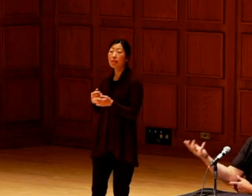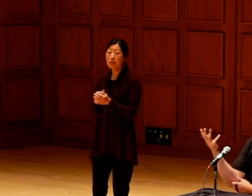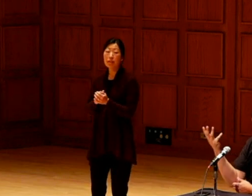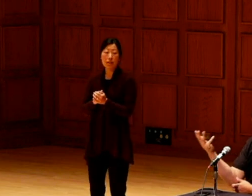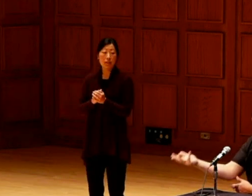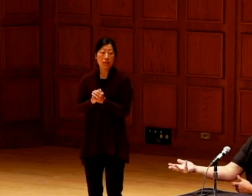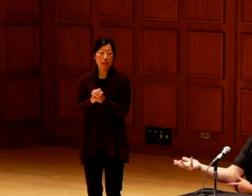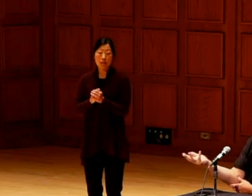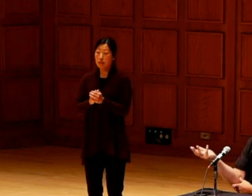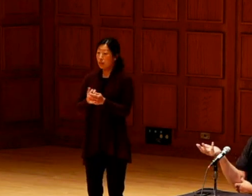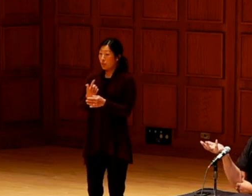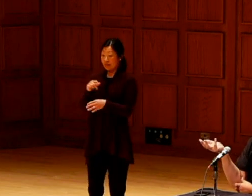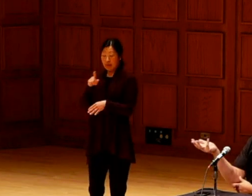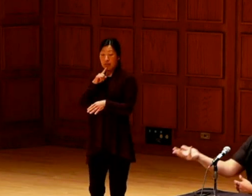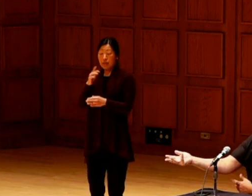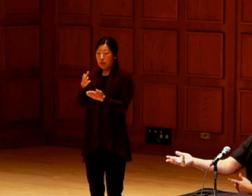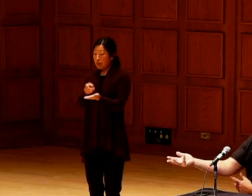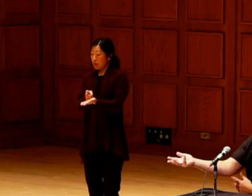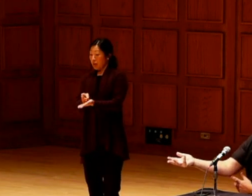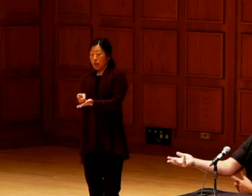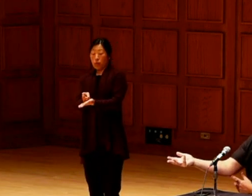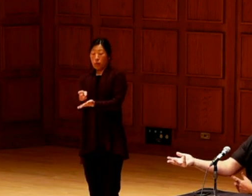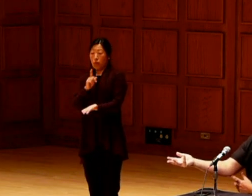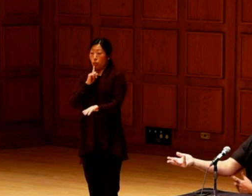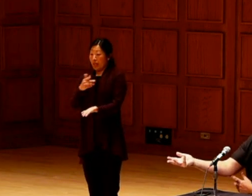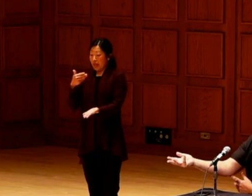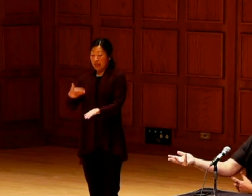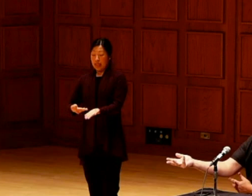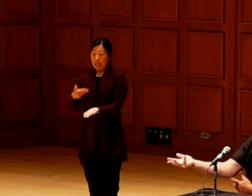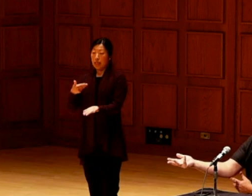care of our women. We have to be real and, you know, they care the life.